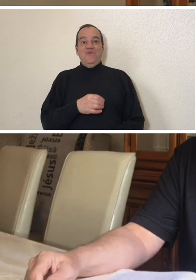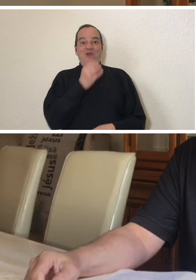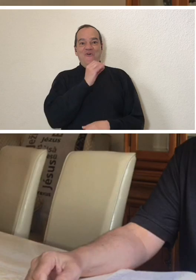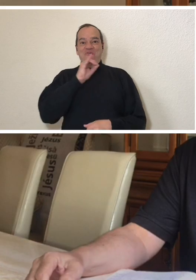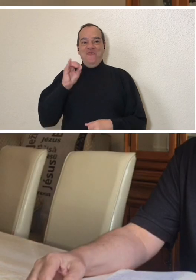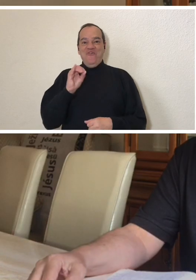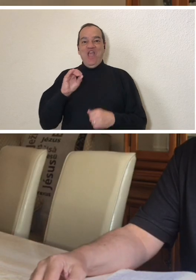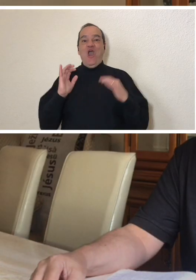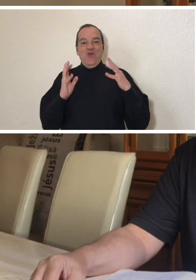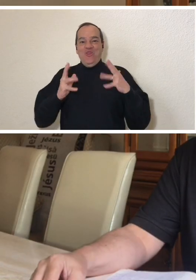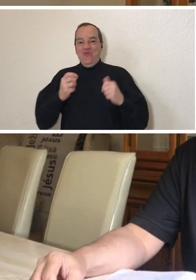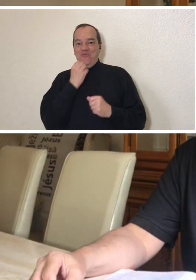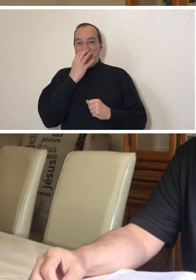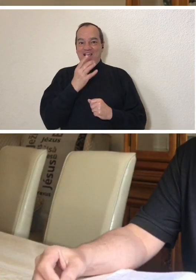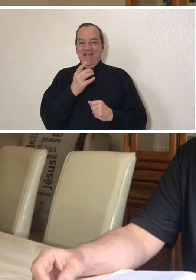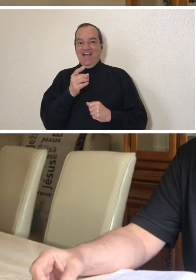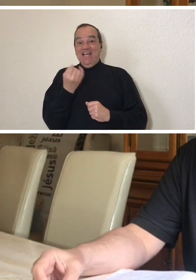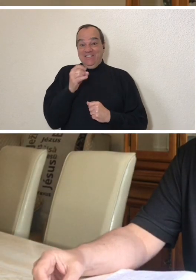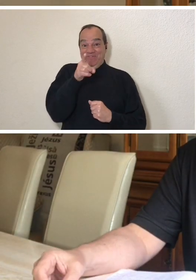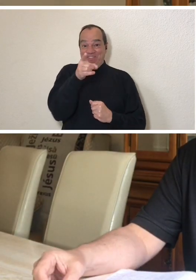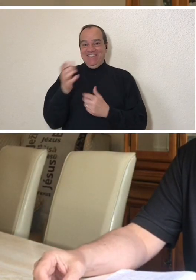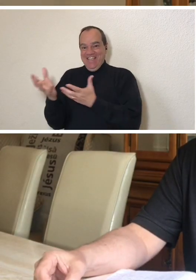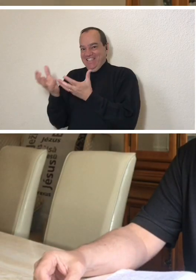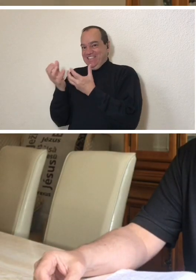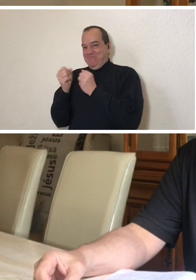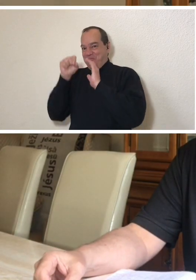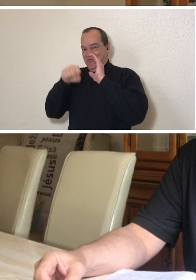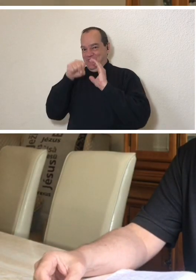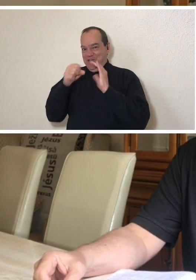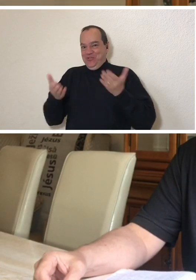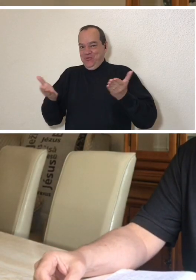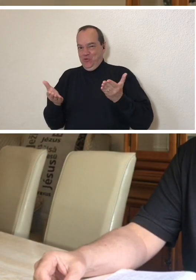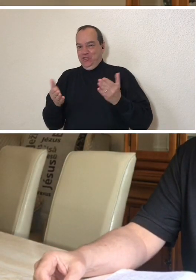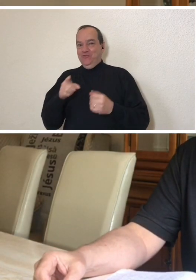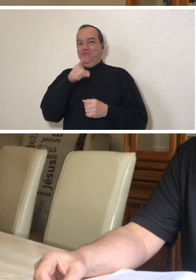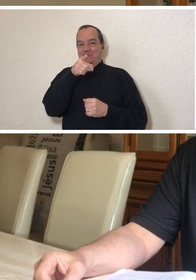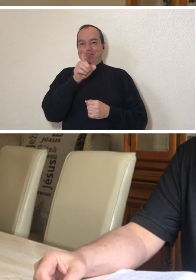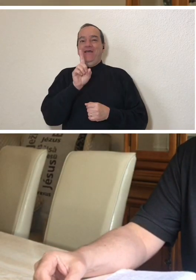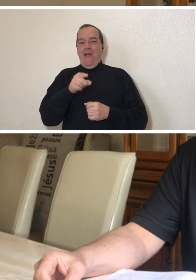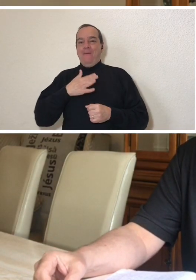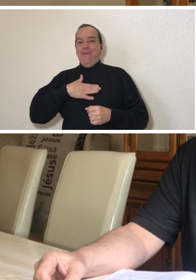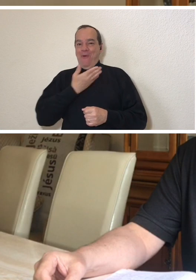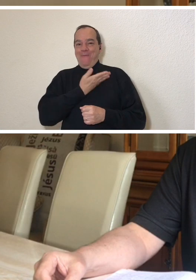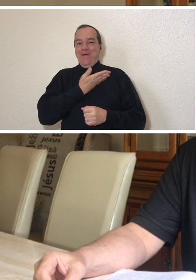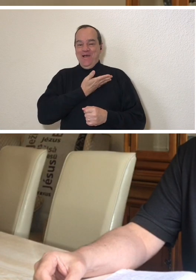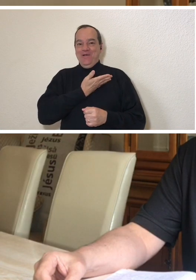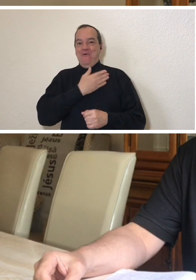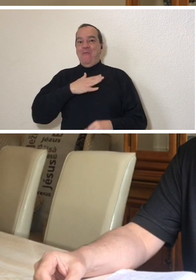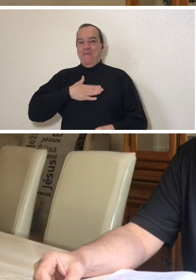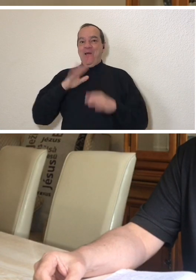Hello! If you're getting this video, you're may be my friend, my relative or probably